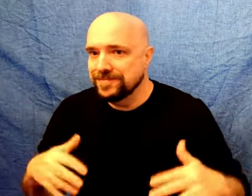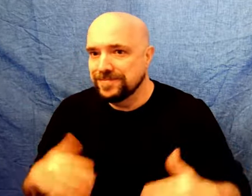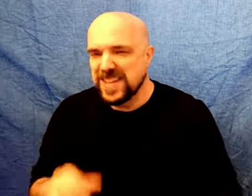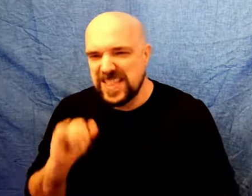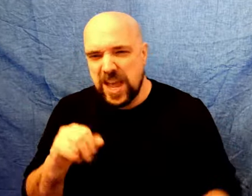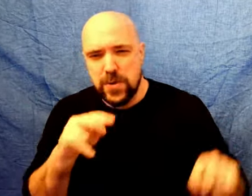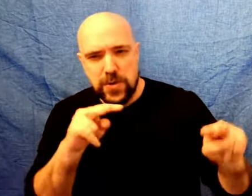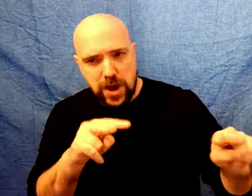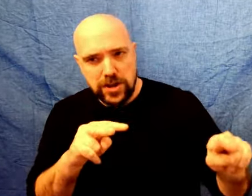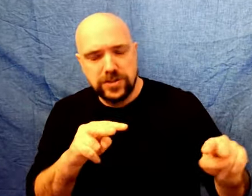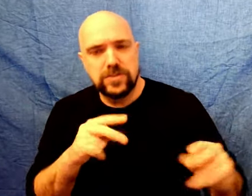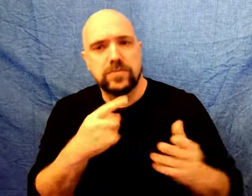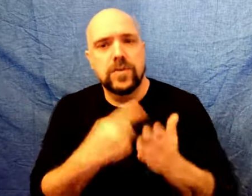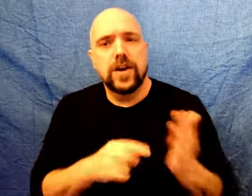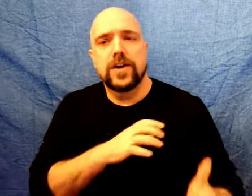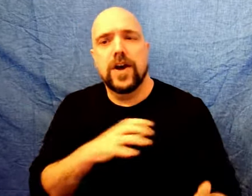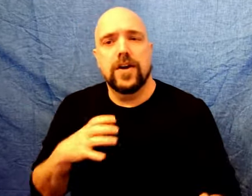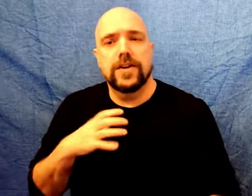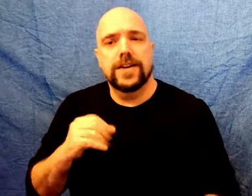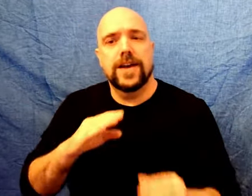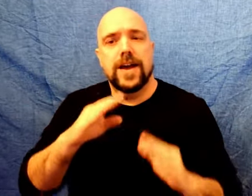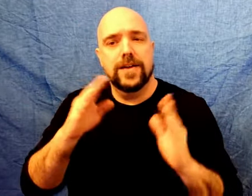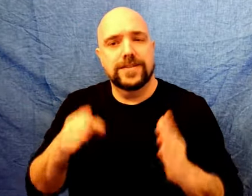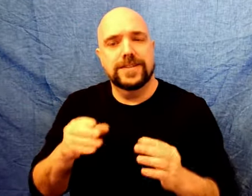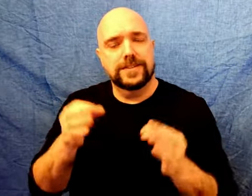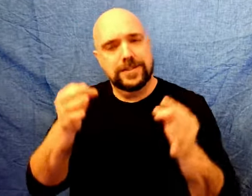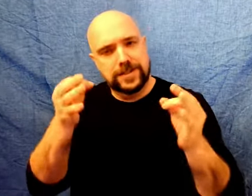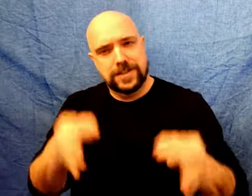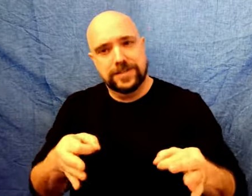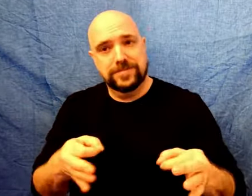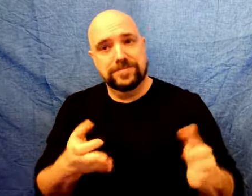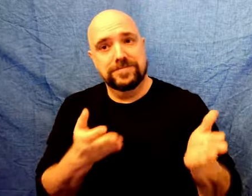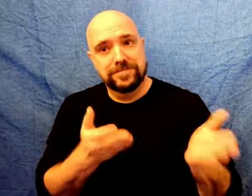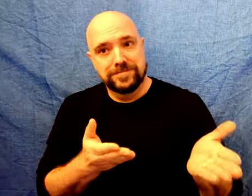That is what to look forward to on what the House and Senate will decide.